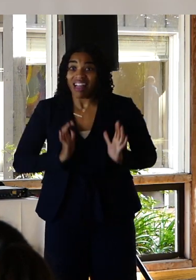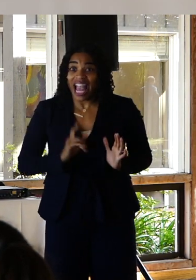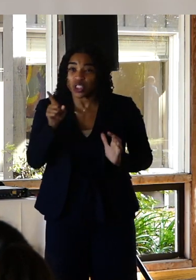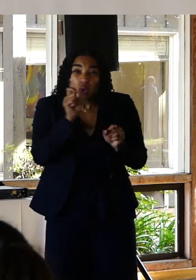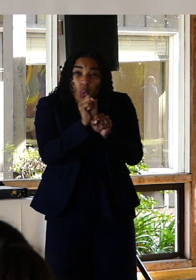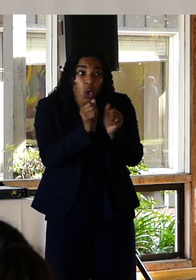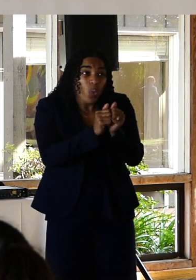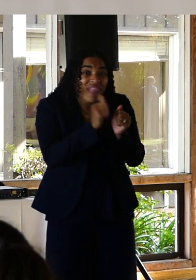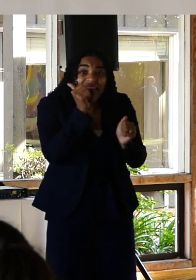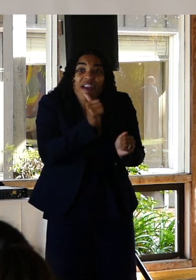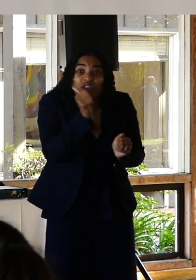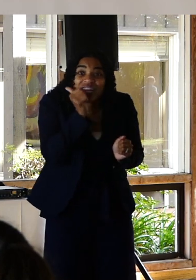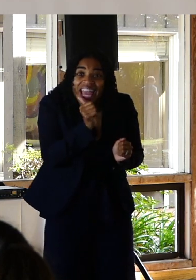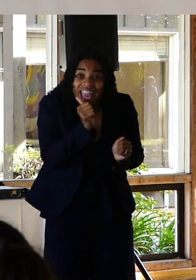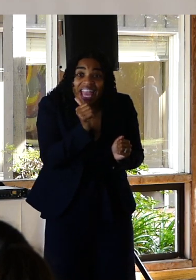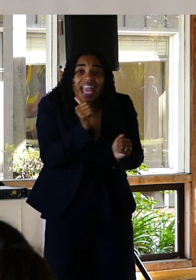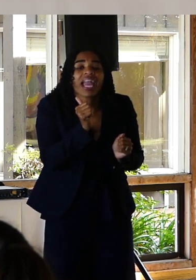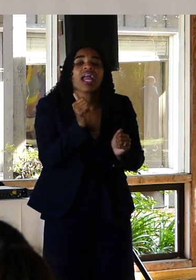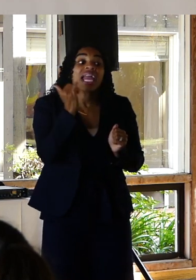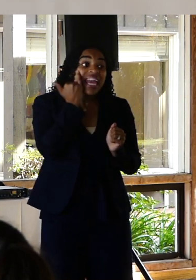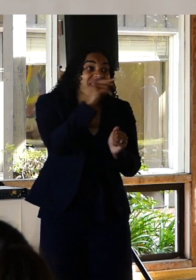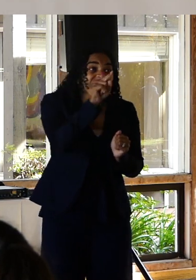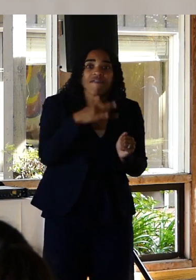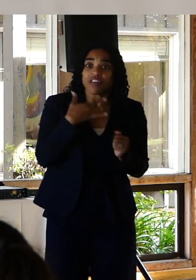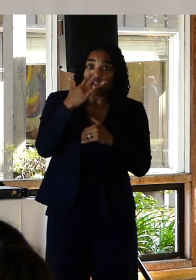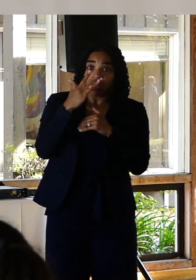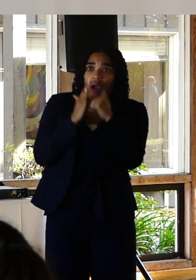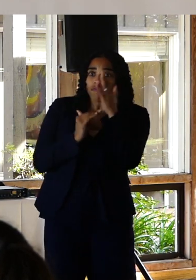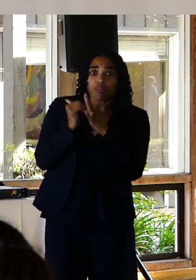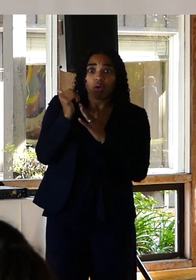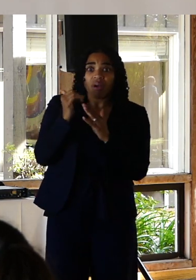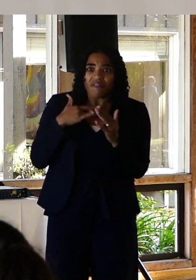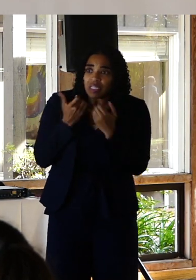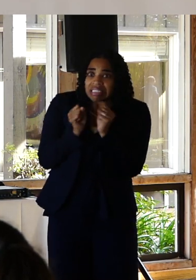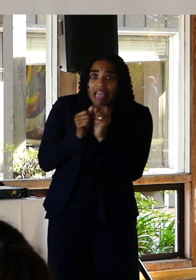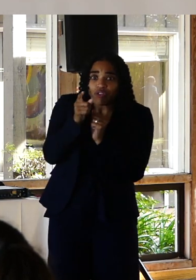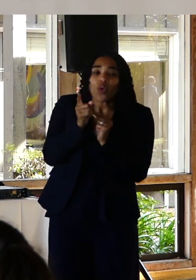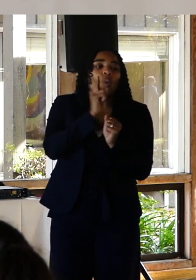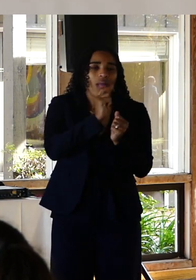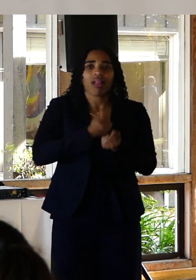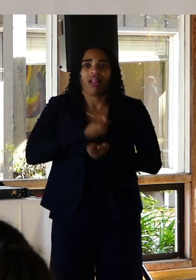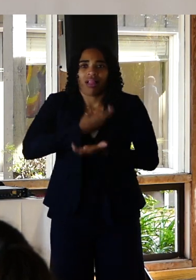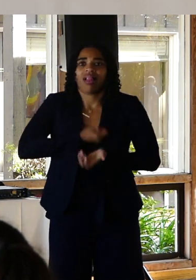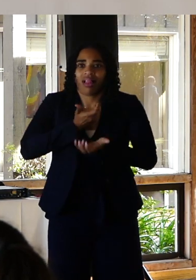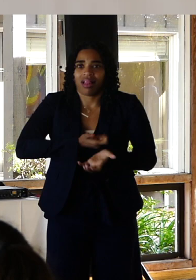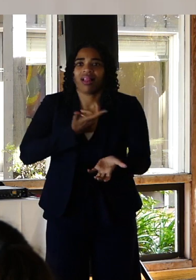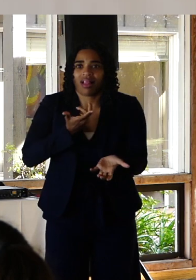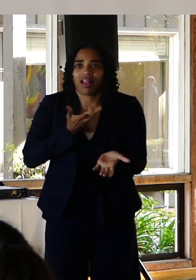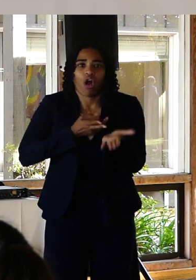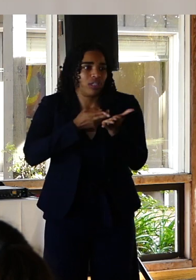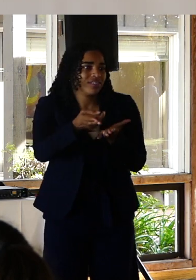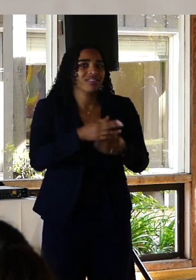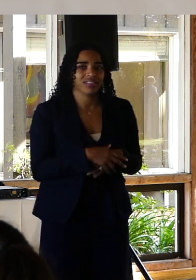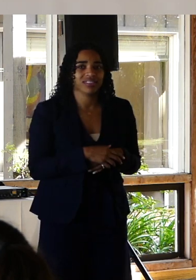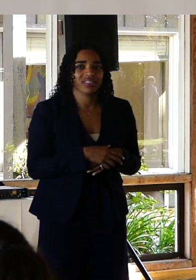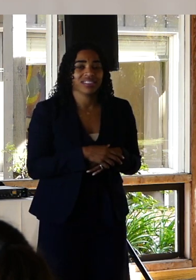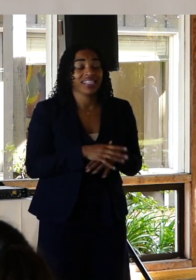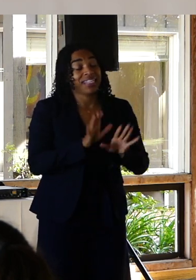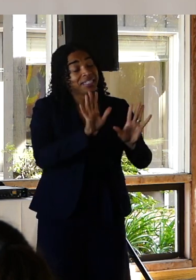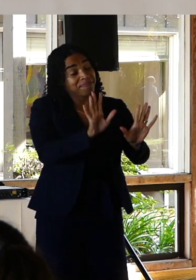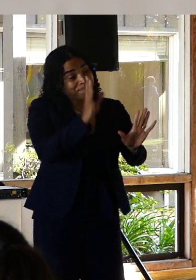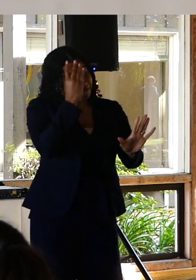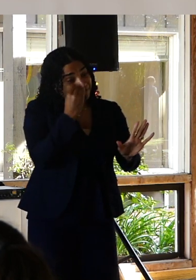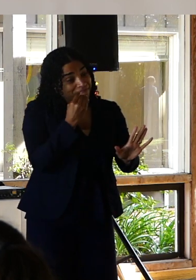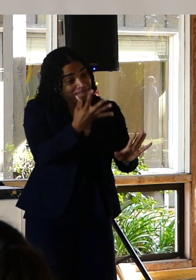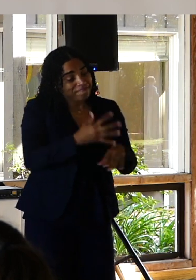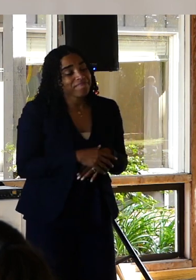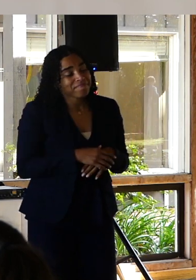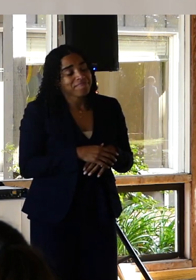Will only be honest if they feel safe with you. I will admit. That after